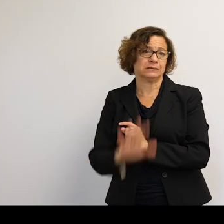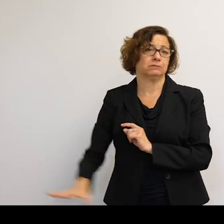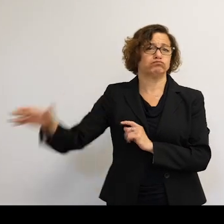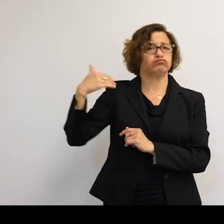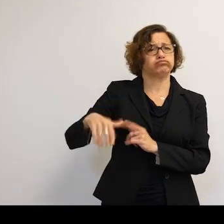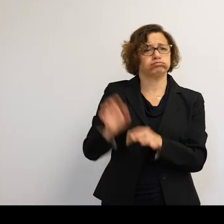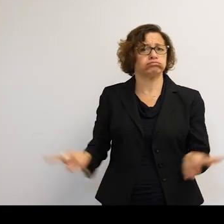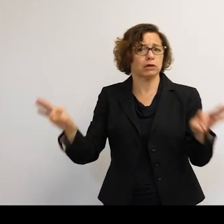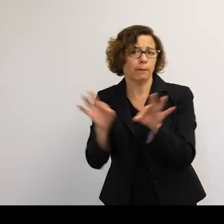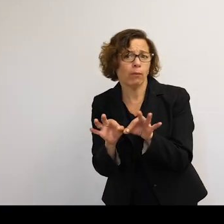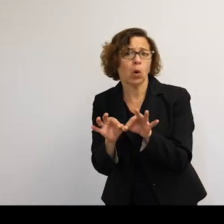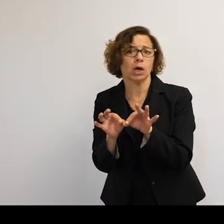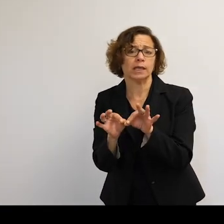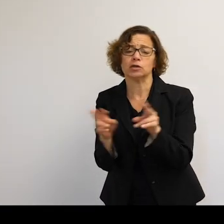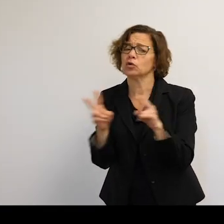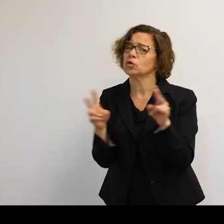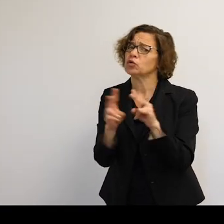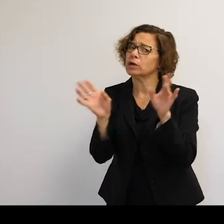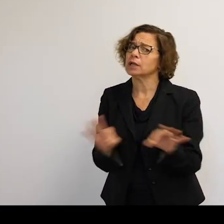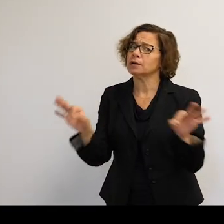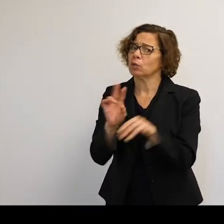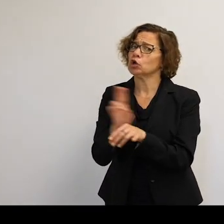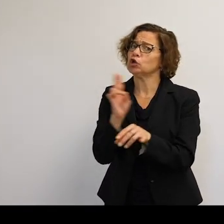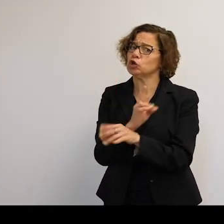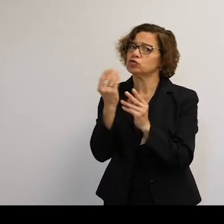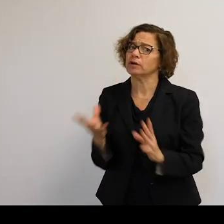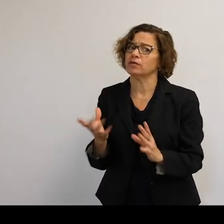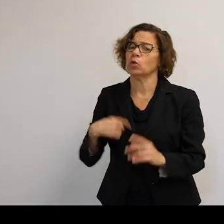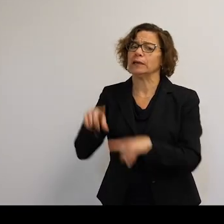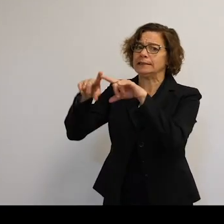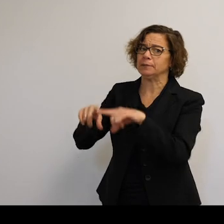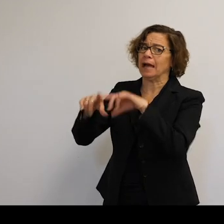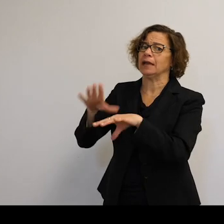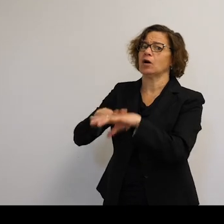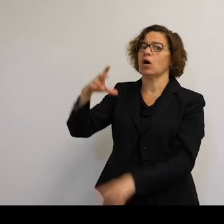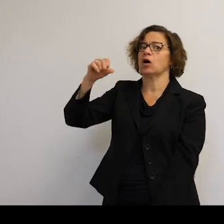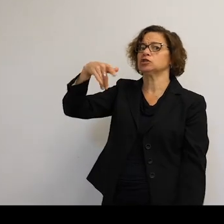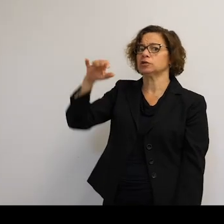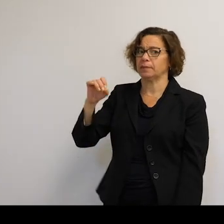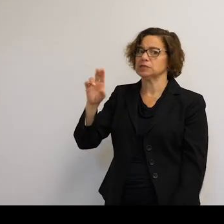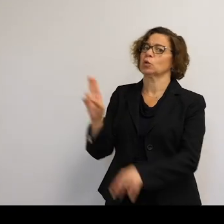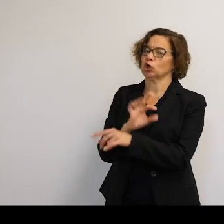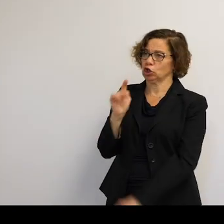OK, so incredibly useful information. We are incredibly reliant on space. So we will keep on using it.